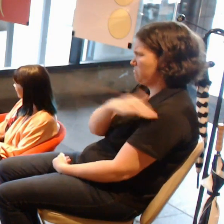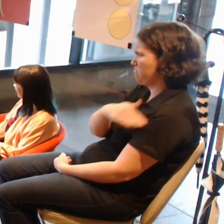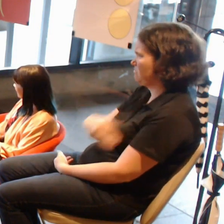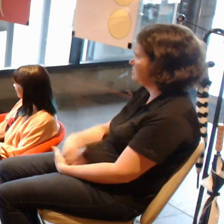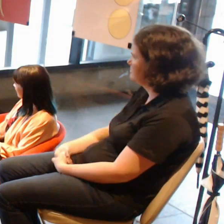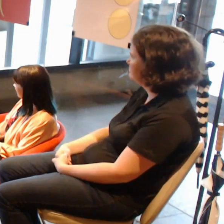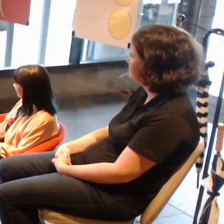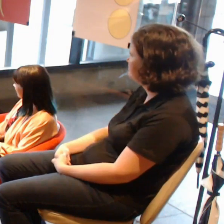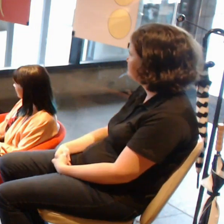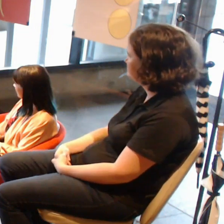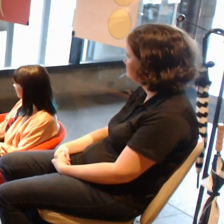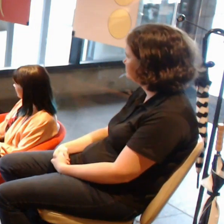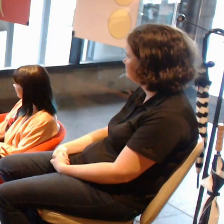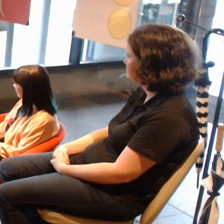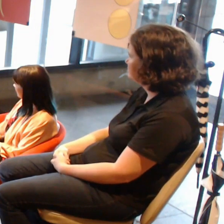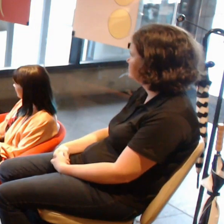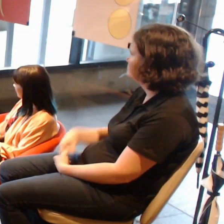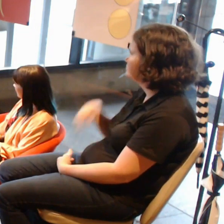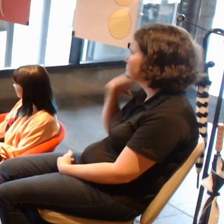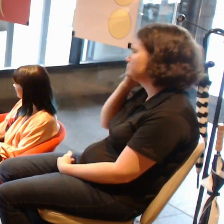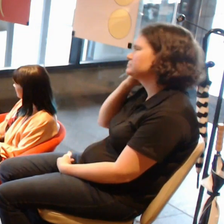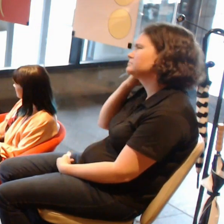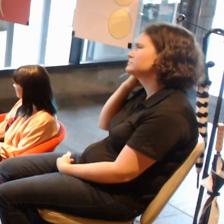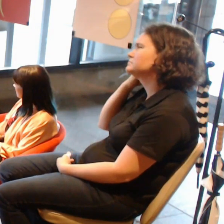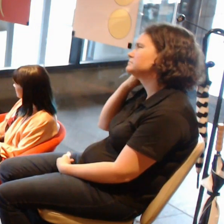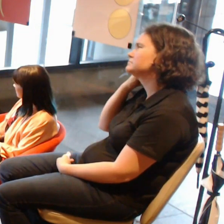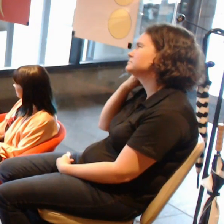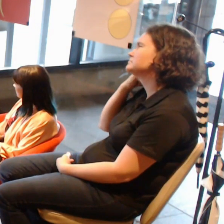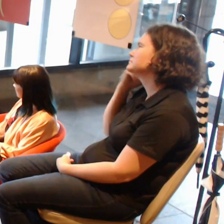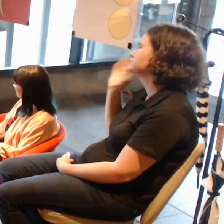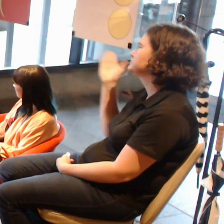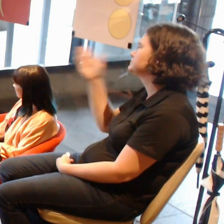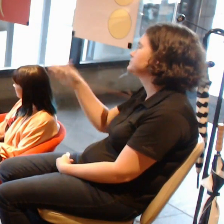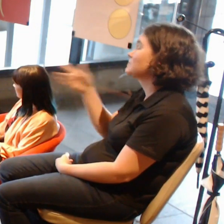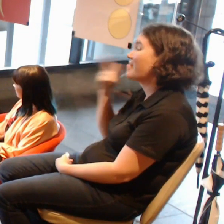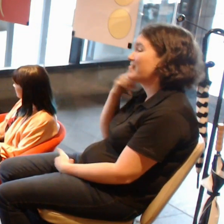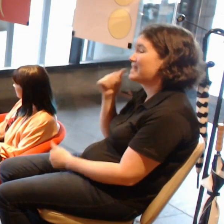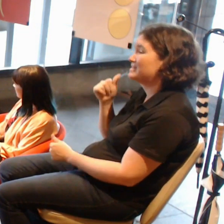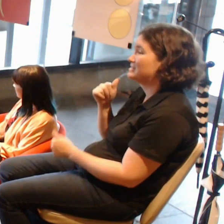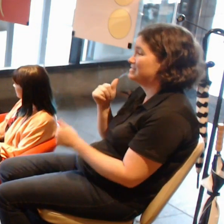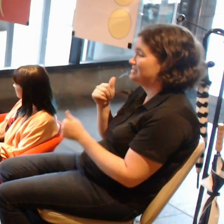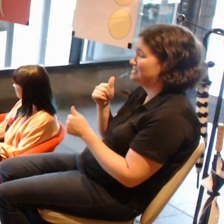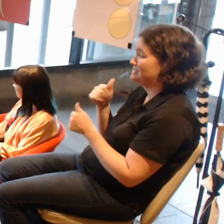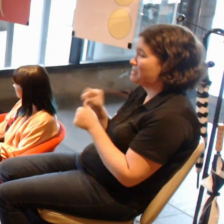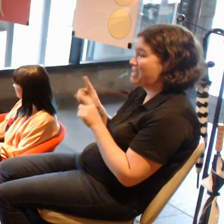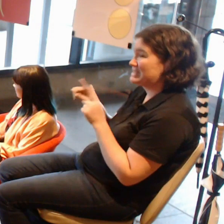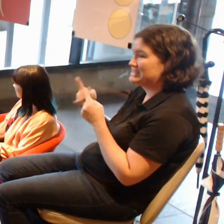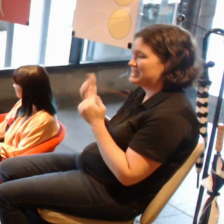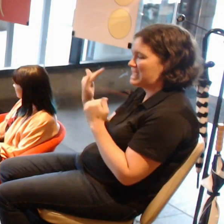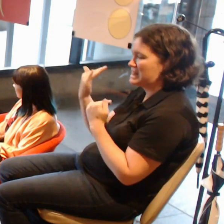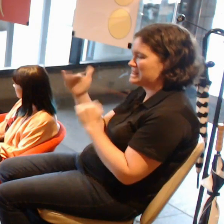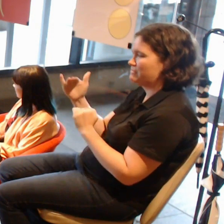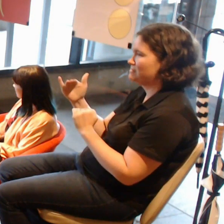I think the best thing is getting rid of limits. Everyone should be able to experience anything.